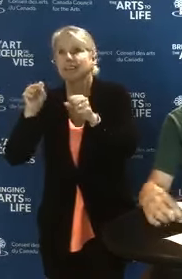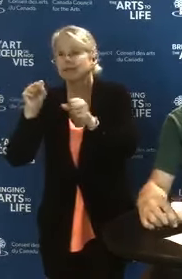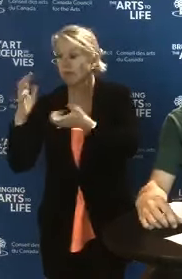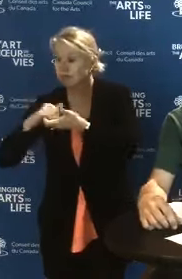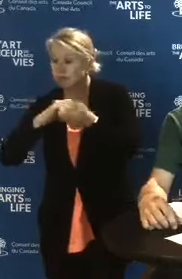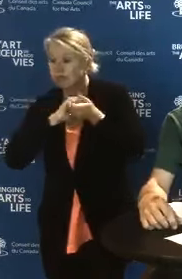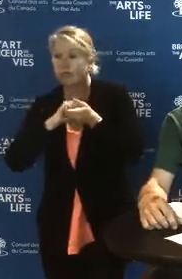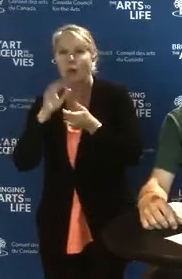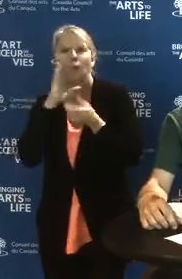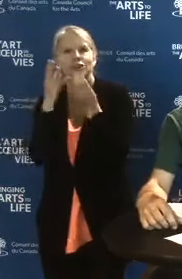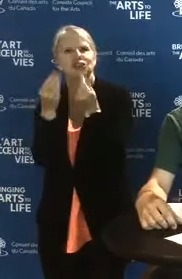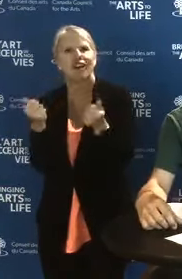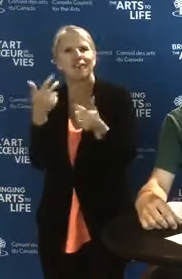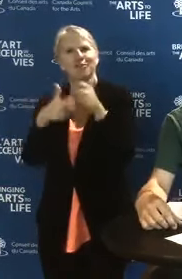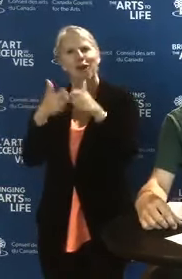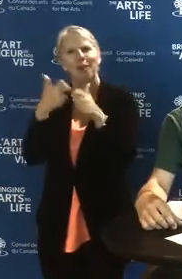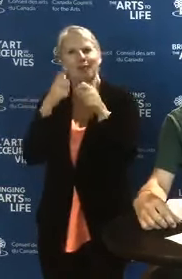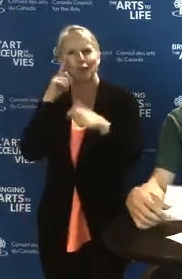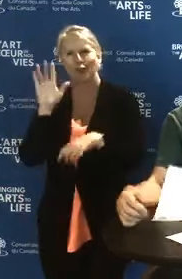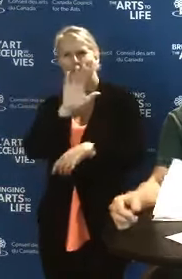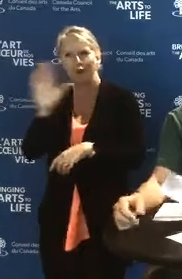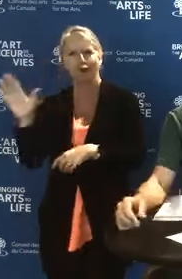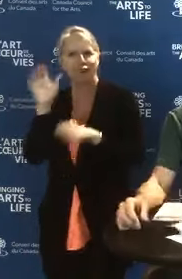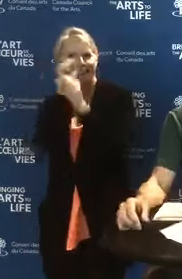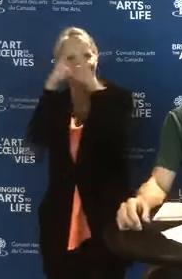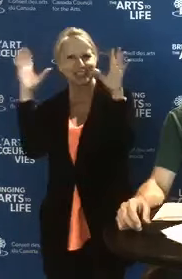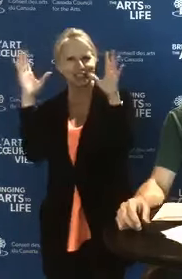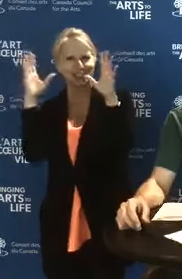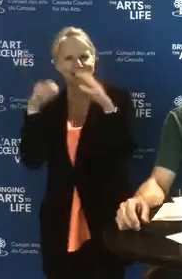Now that we've covered the fund in some broad strokes and some examples